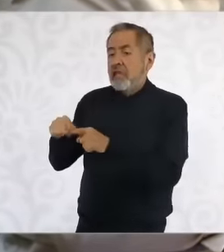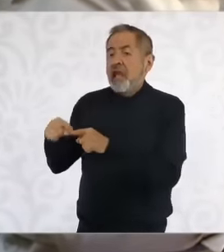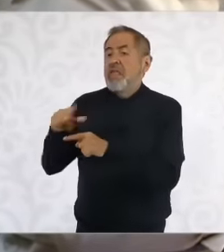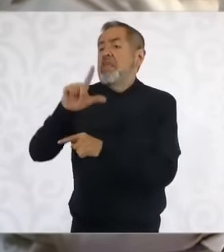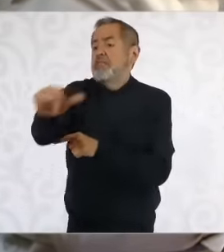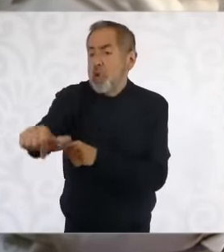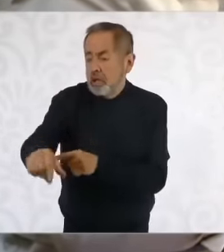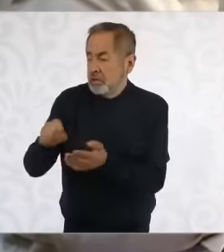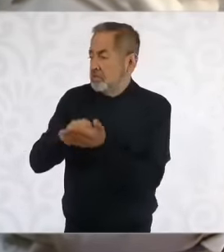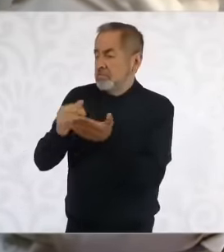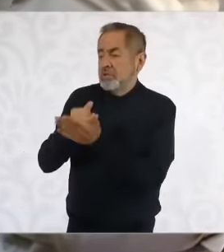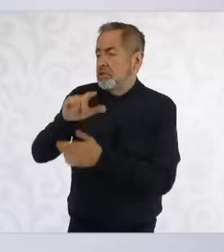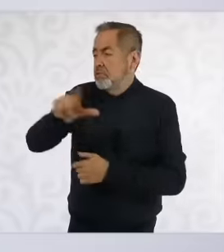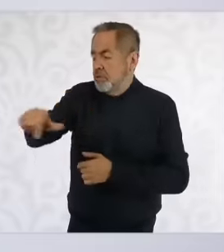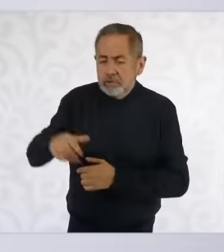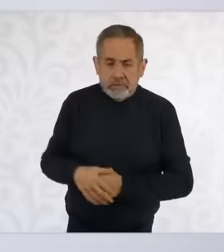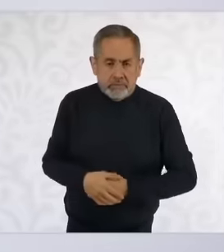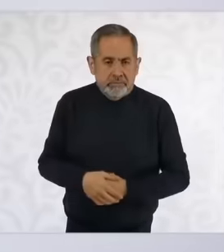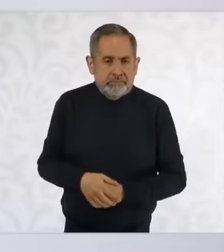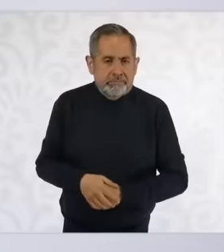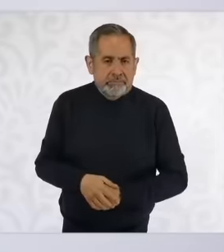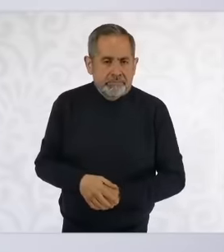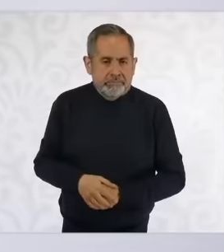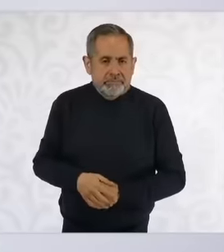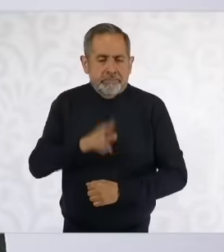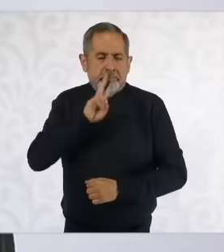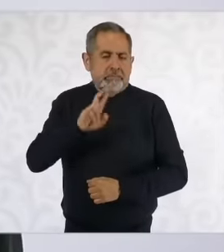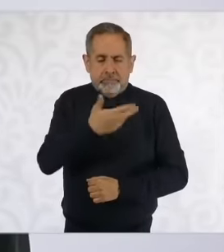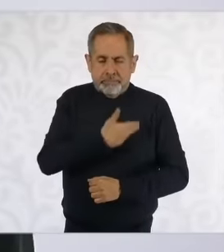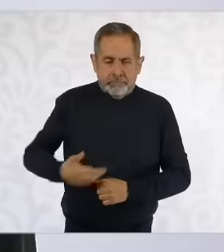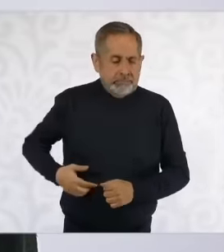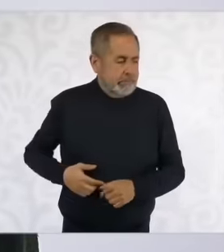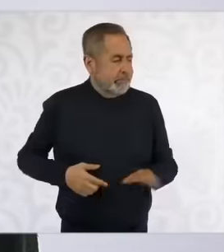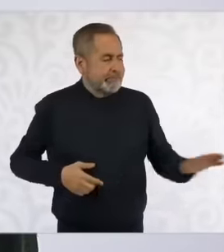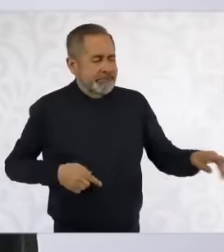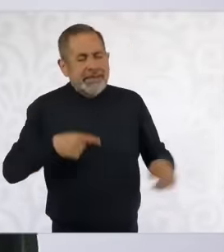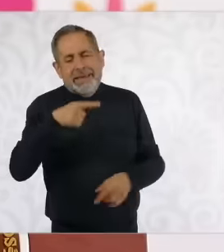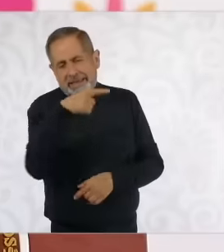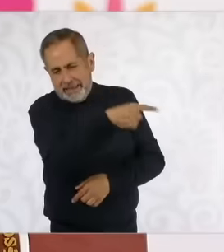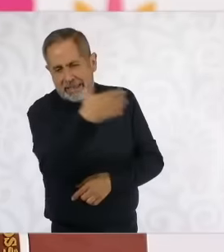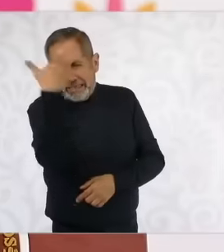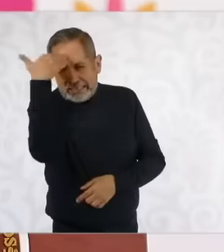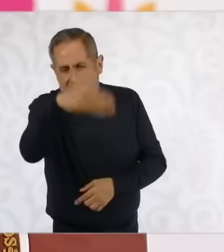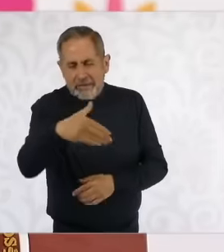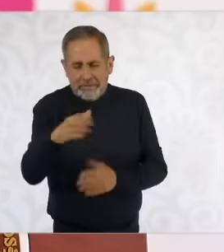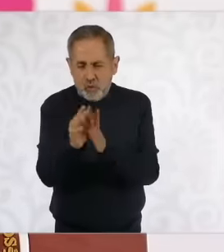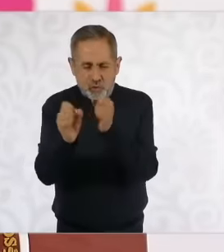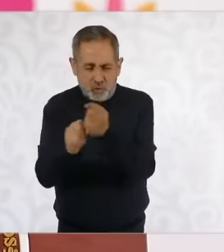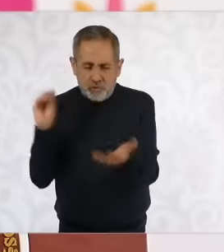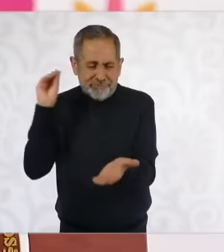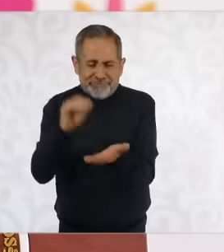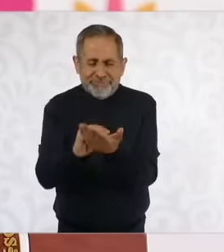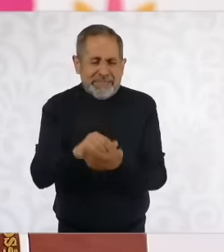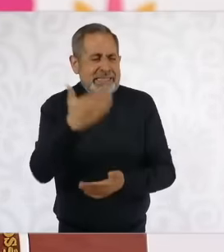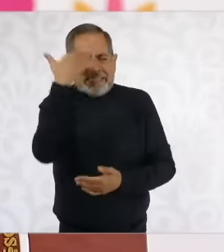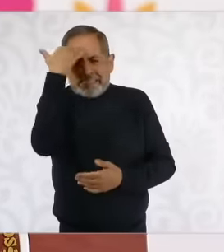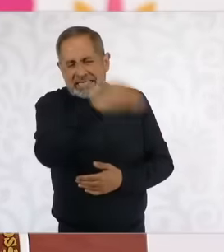the Reform the minister also knows that in the case of constitutional reforms it is the only